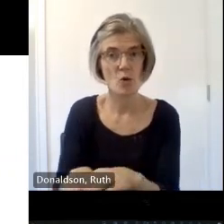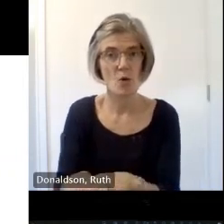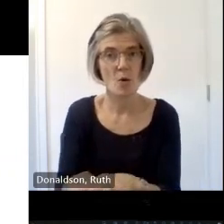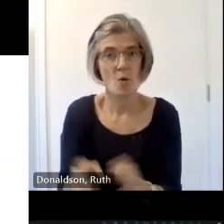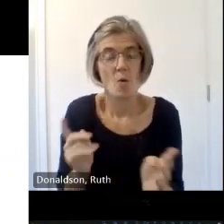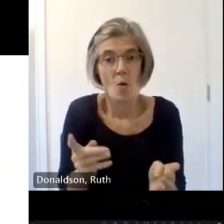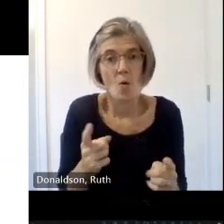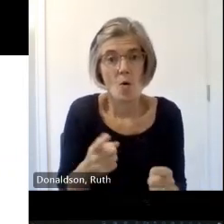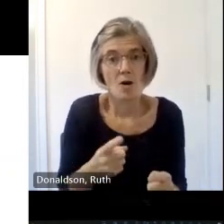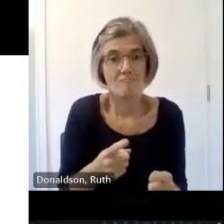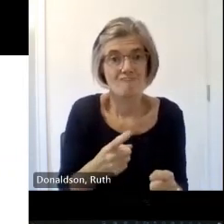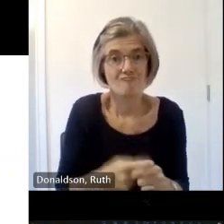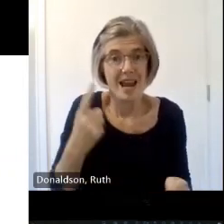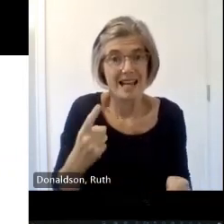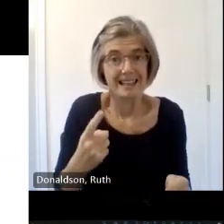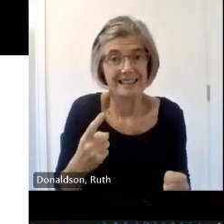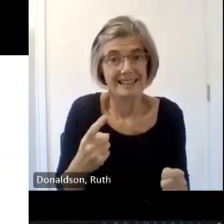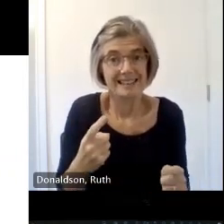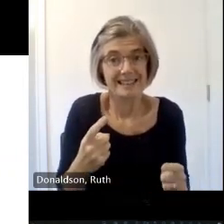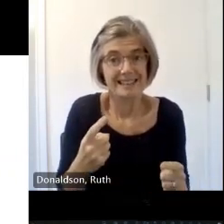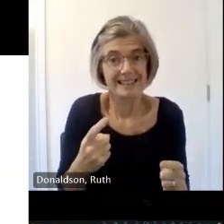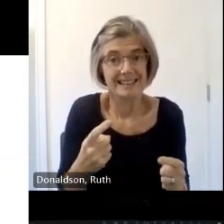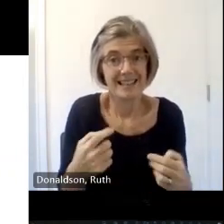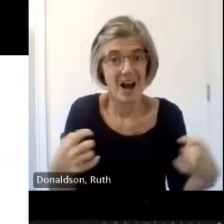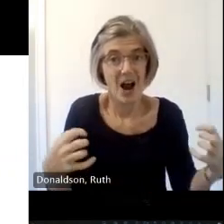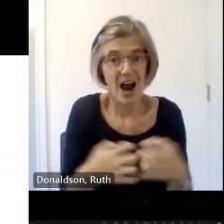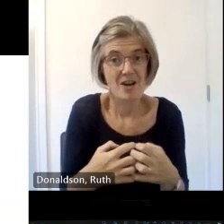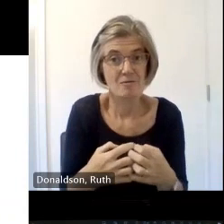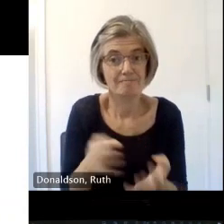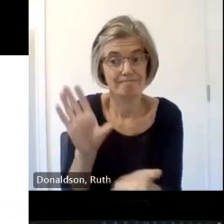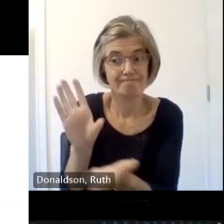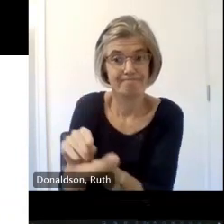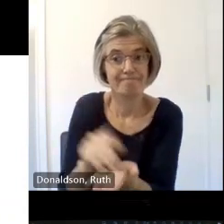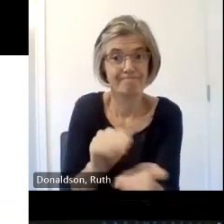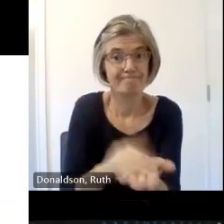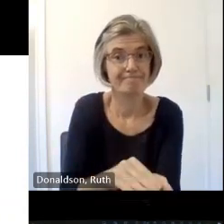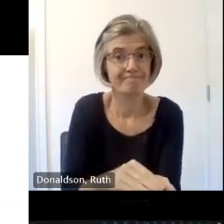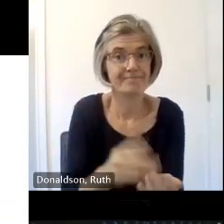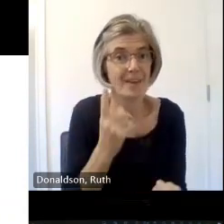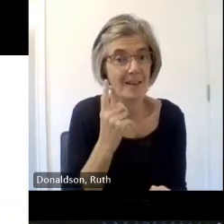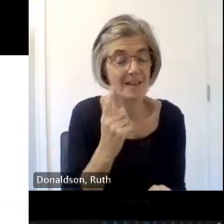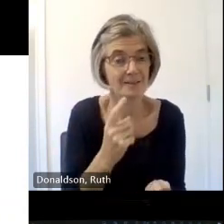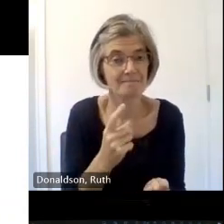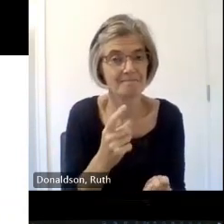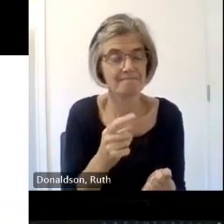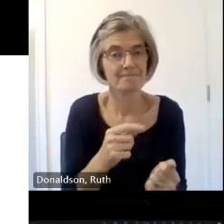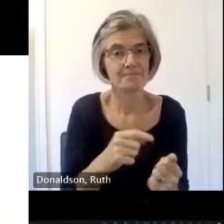Heritage professional with academic research specialism in the dislocation and domicide